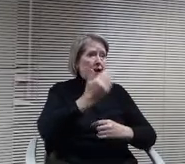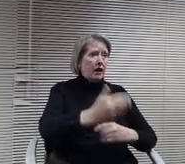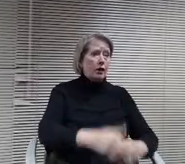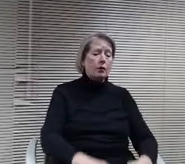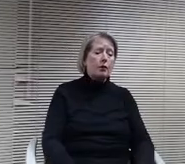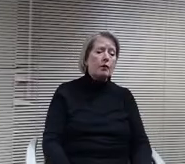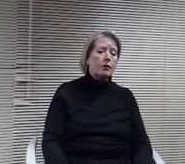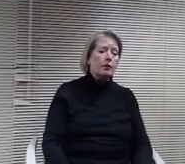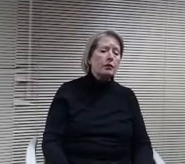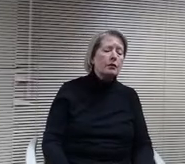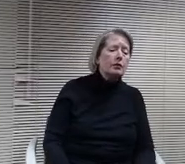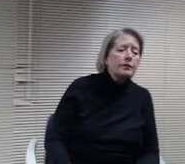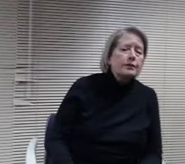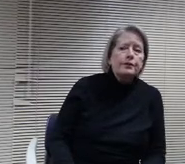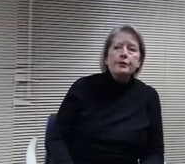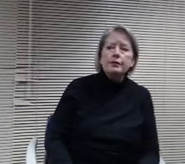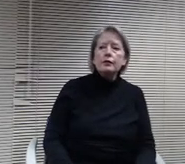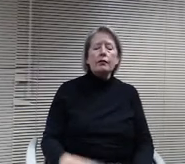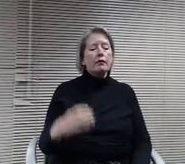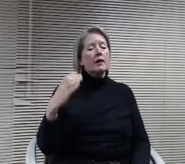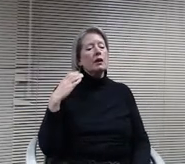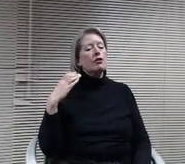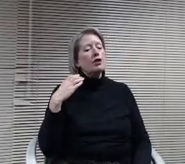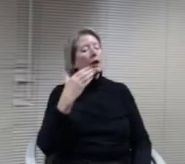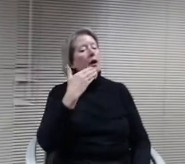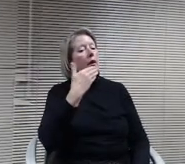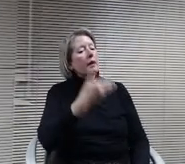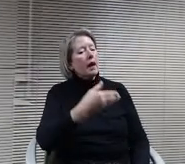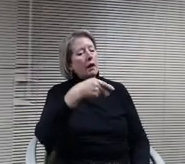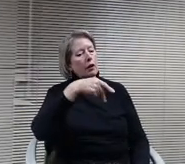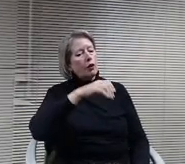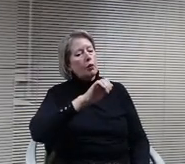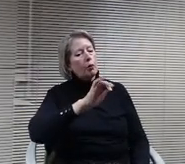Thank you, Paul. Andy, can we see the grid view?